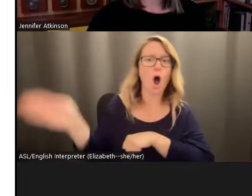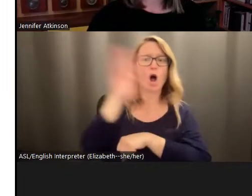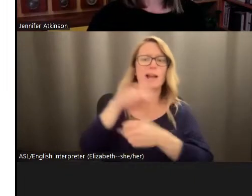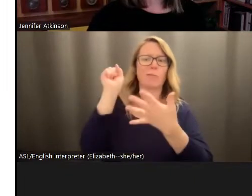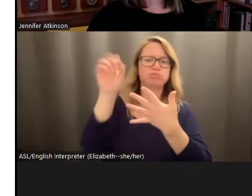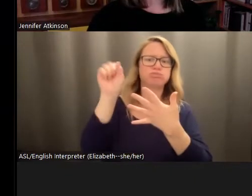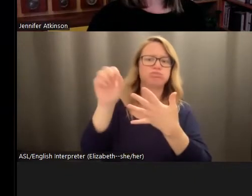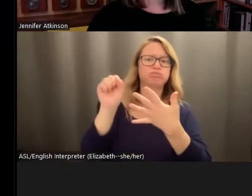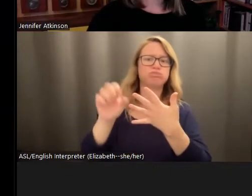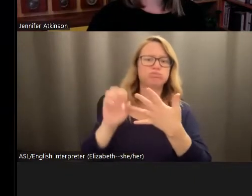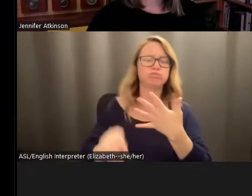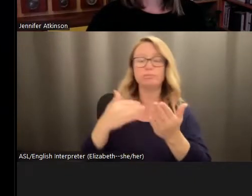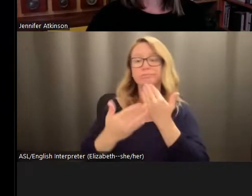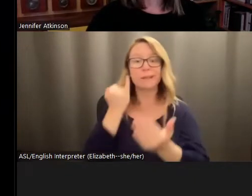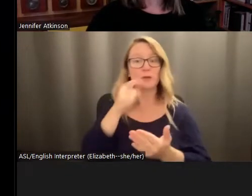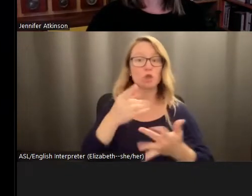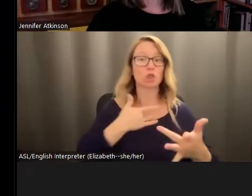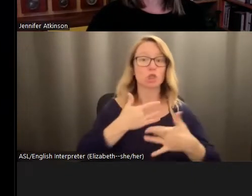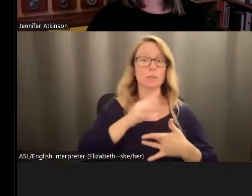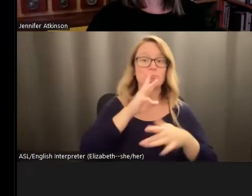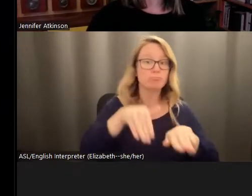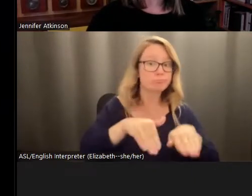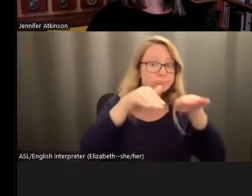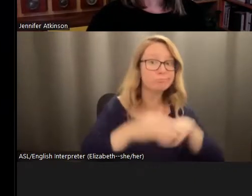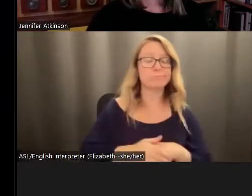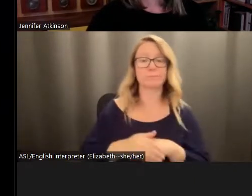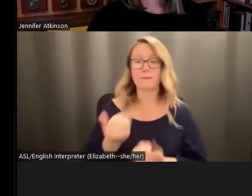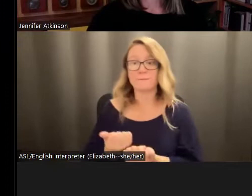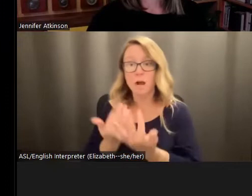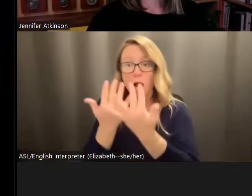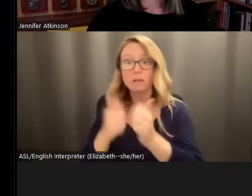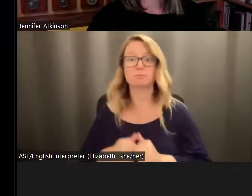your concern is sea level rise or fire, forced migration,